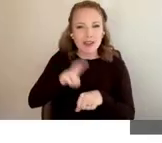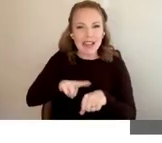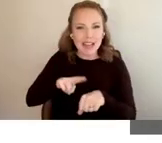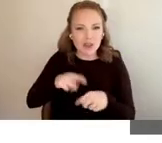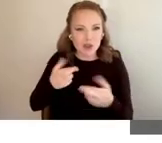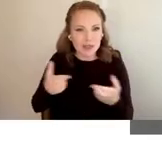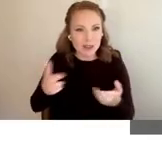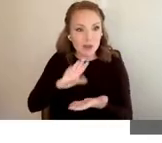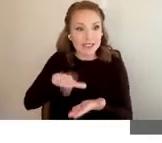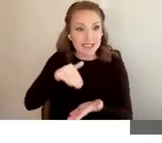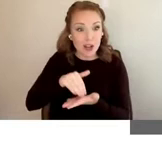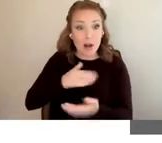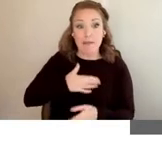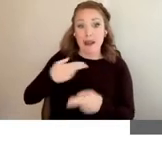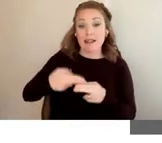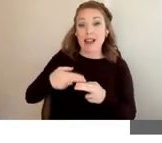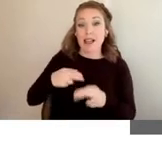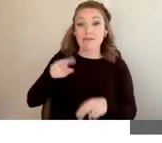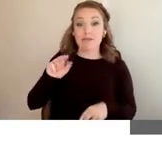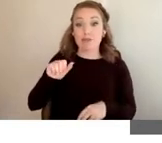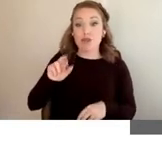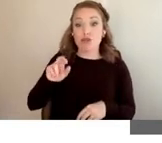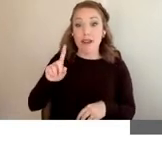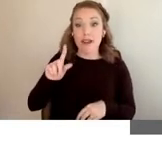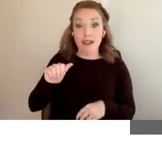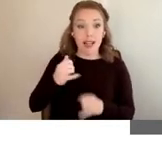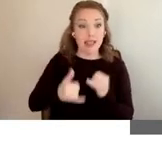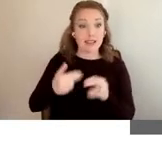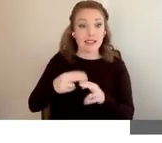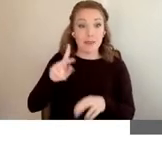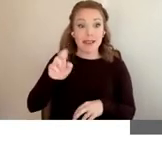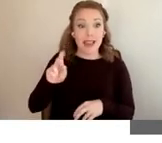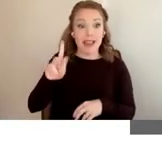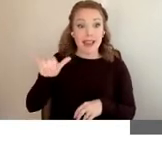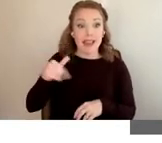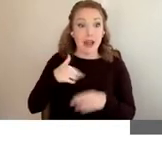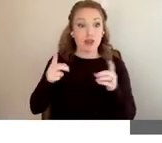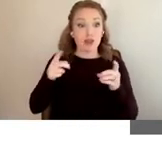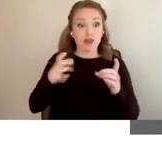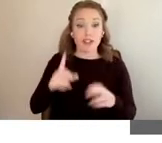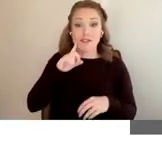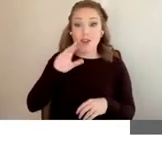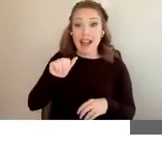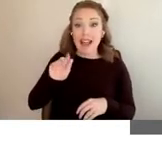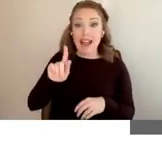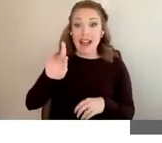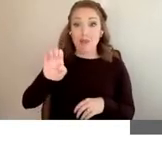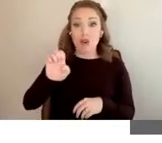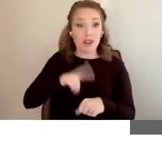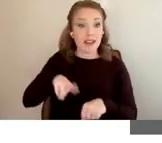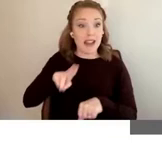My name is Miranda Kennedy and I'm the director of the ABLE National Resource Center which is run by National disability